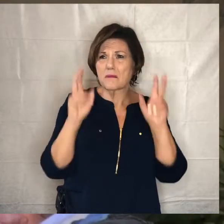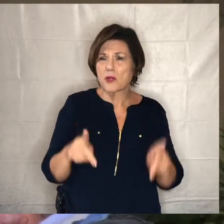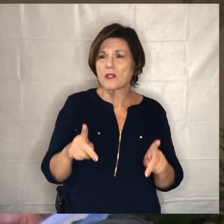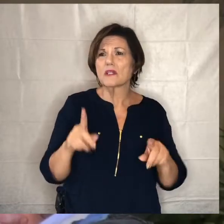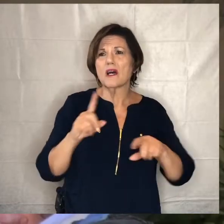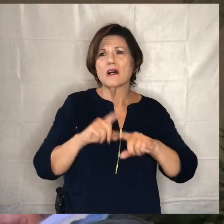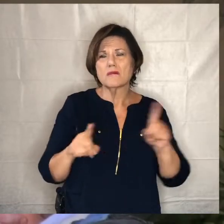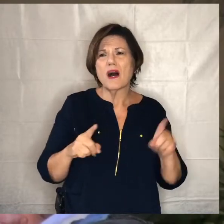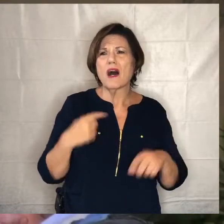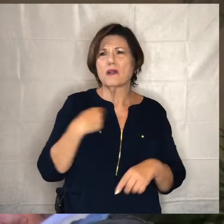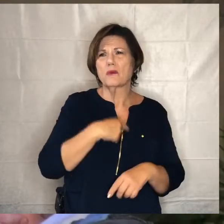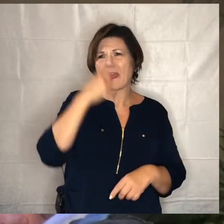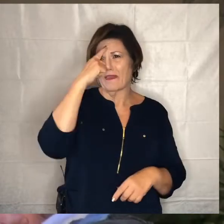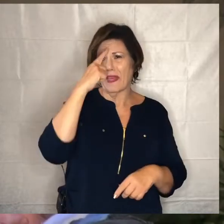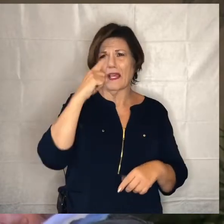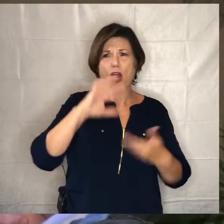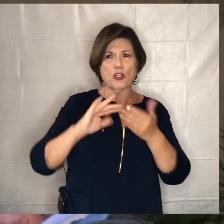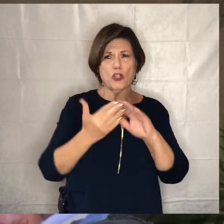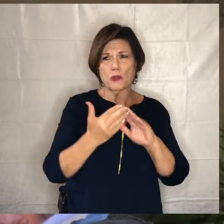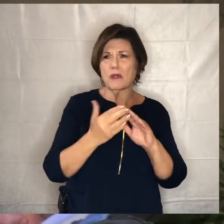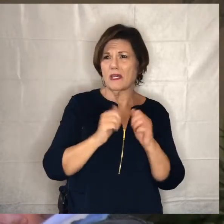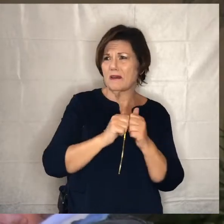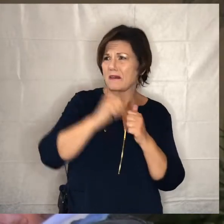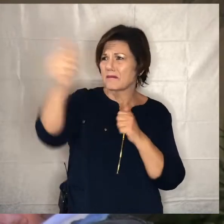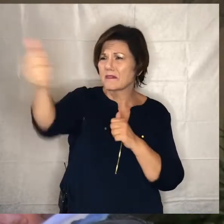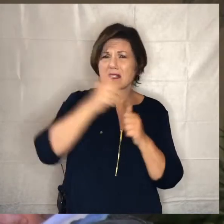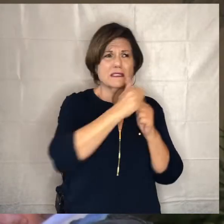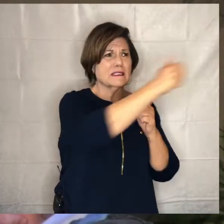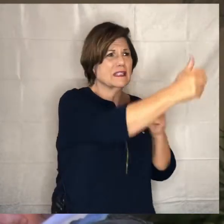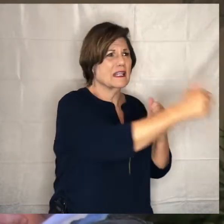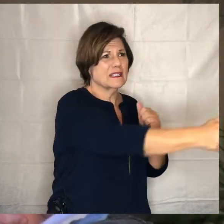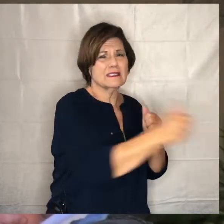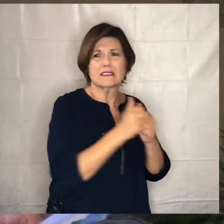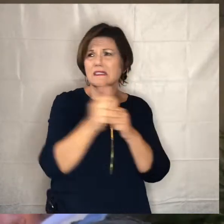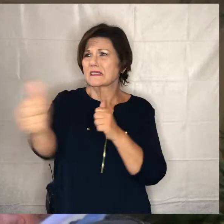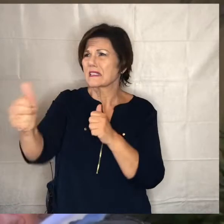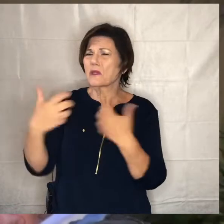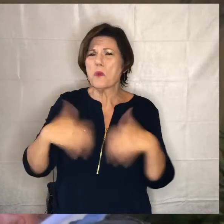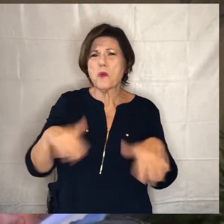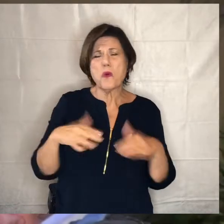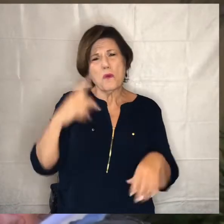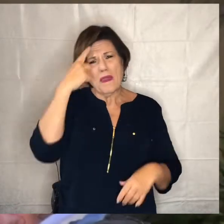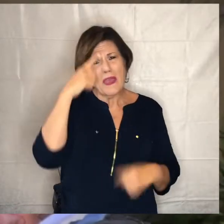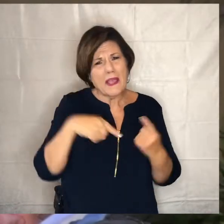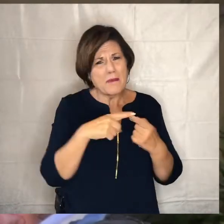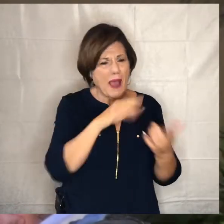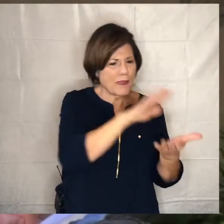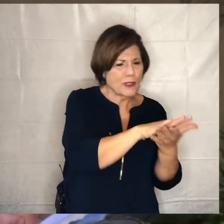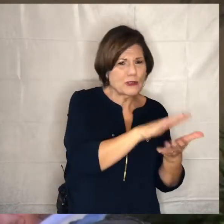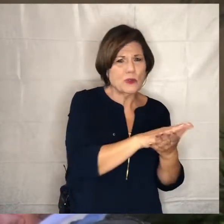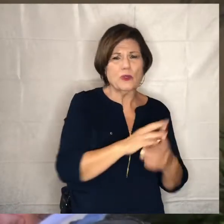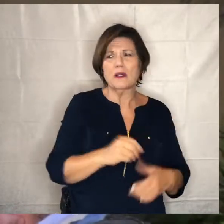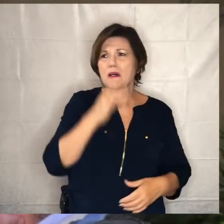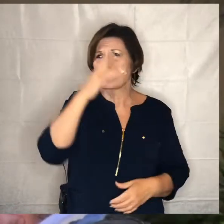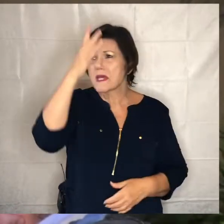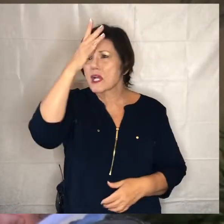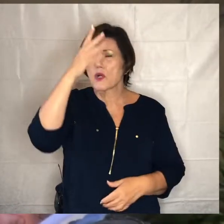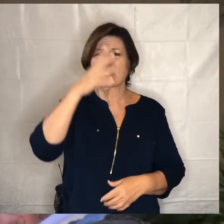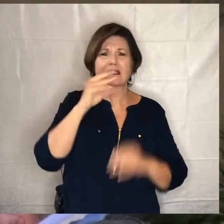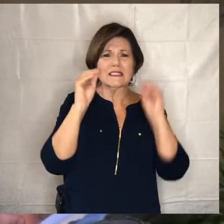distanced we think about our schools and we think about our students and our parents and our teachers and our